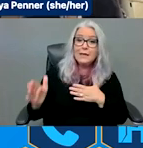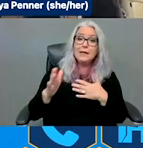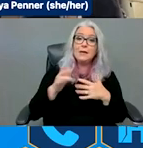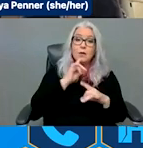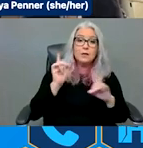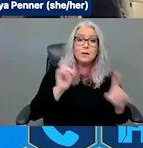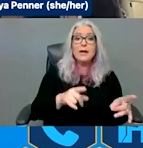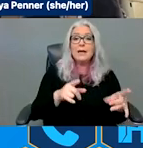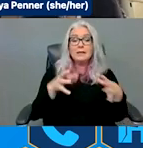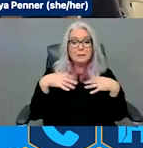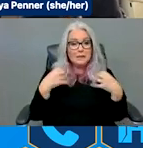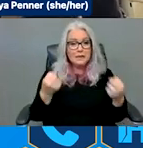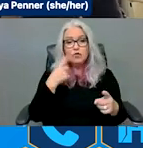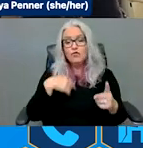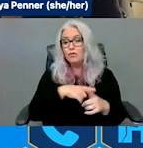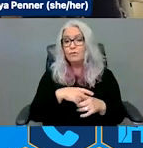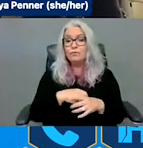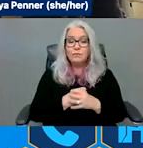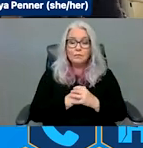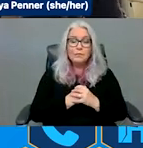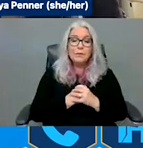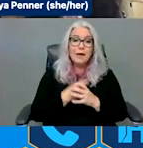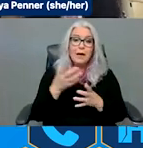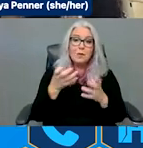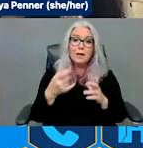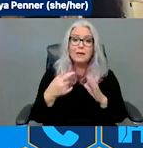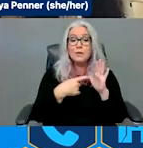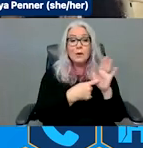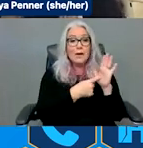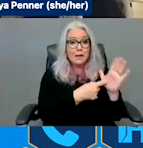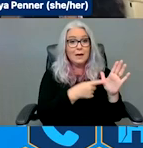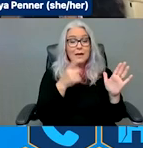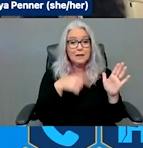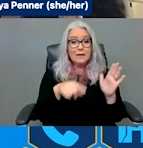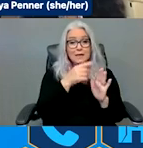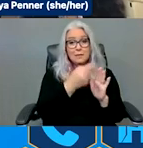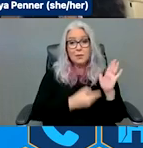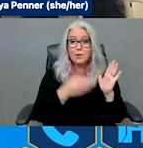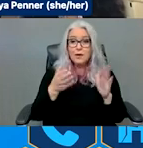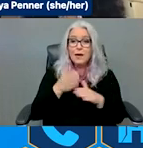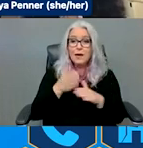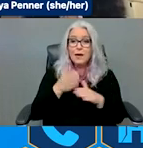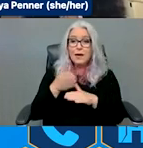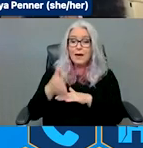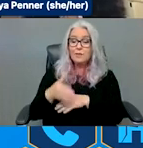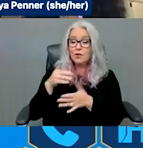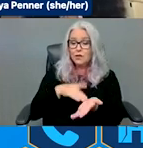Just also wanted to highlight those pieces certainly as we just followed Dr. Joe and his important words and research